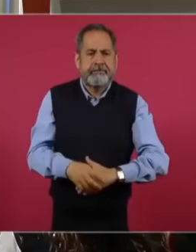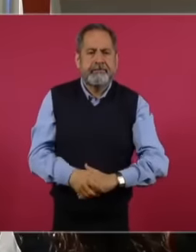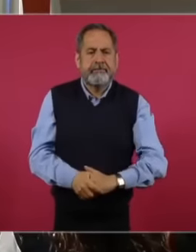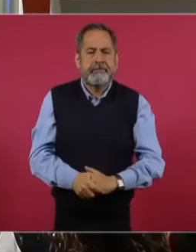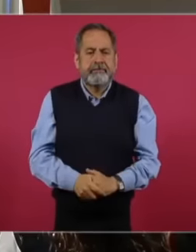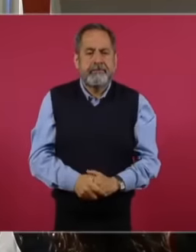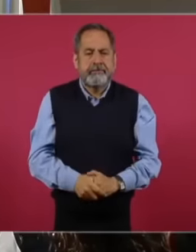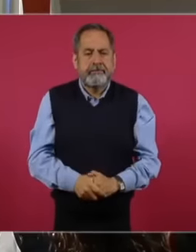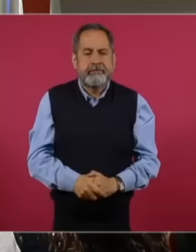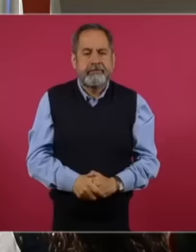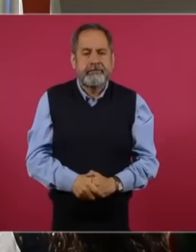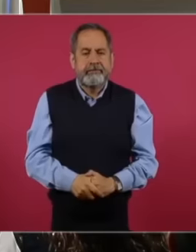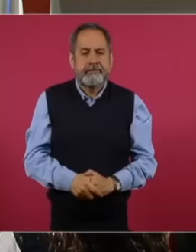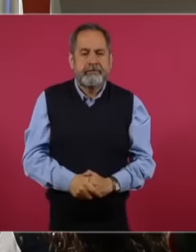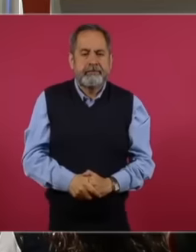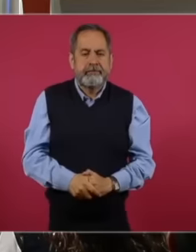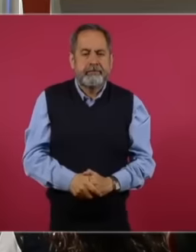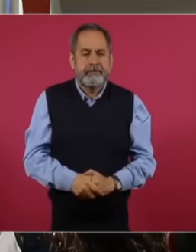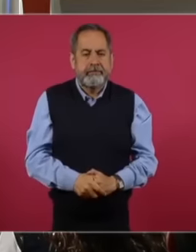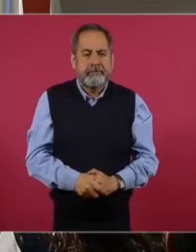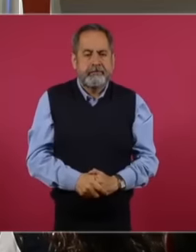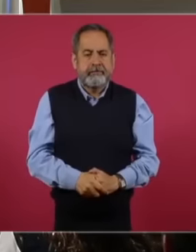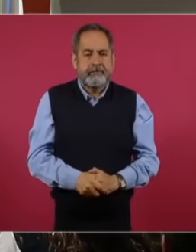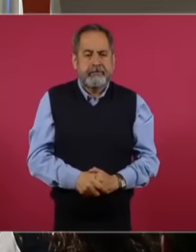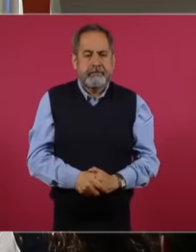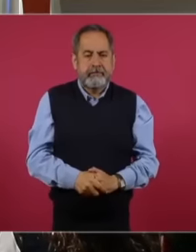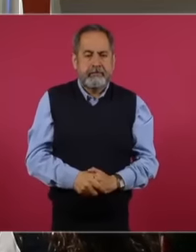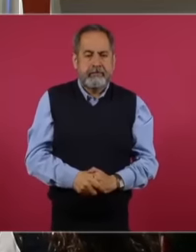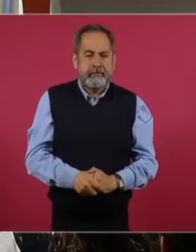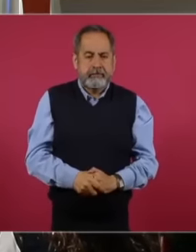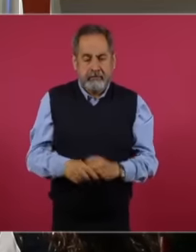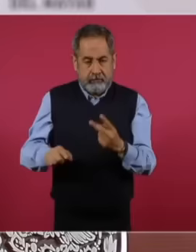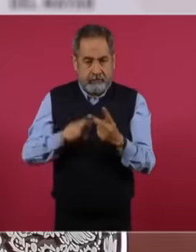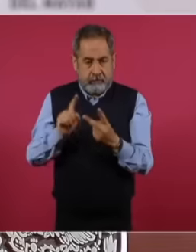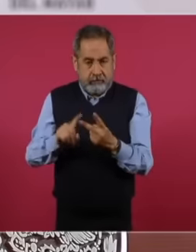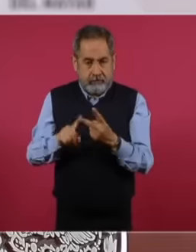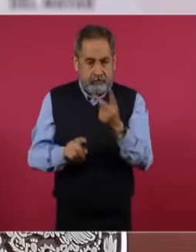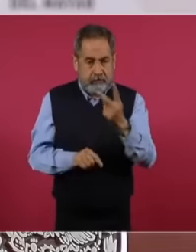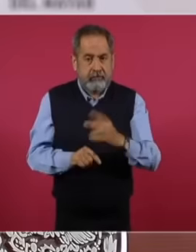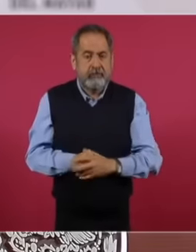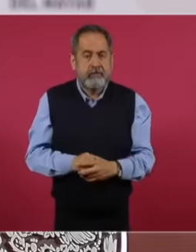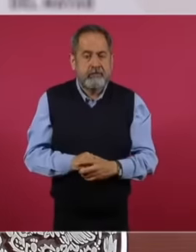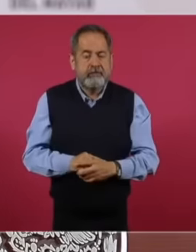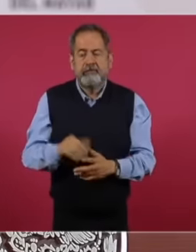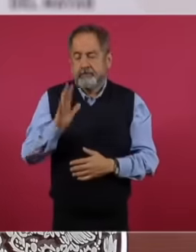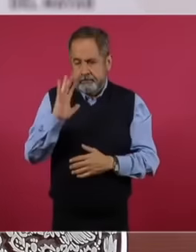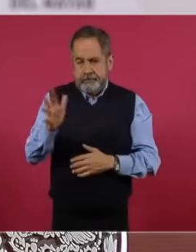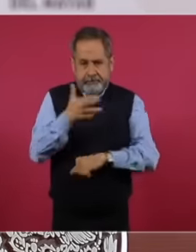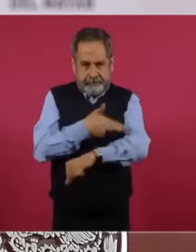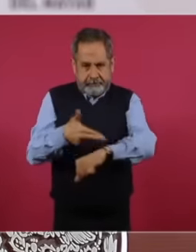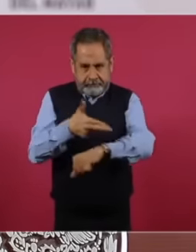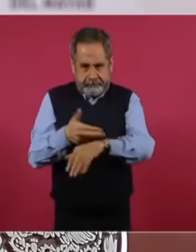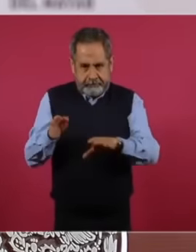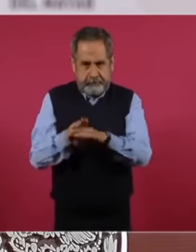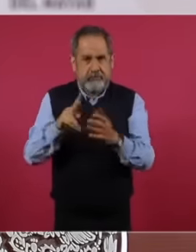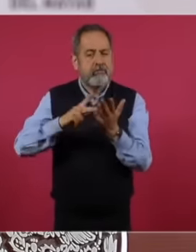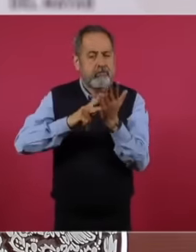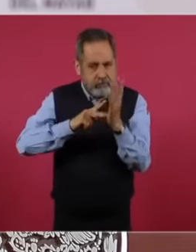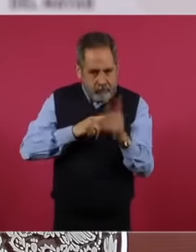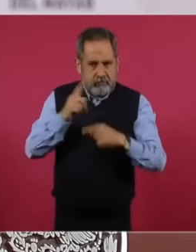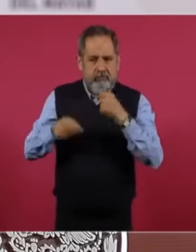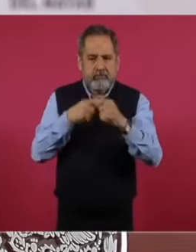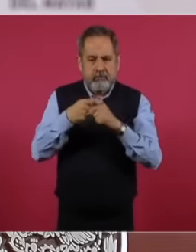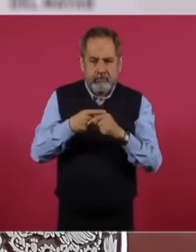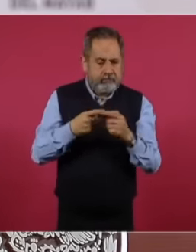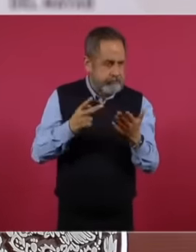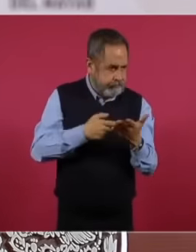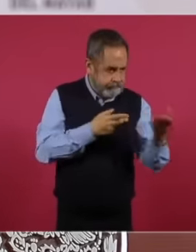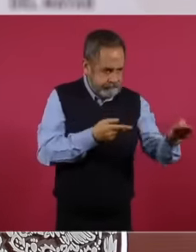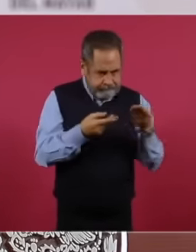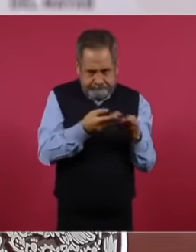next, please second, an immediate reevaluation process has already been undertaken for all